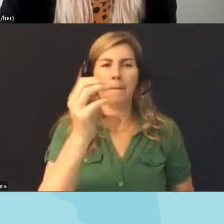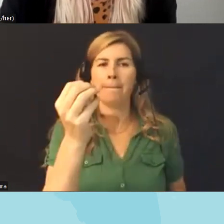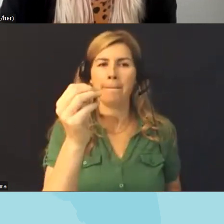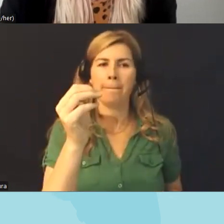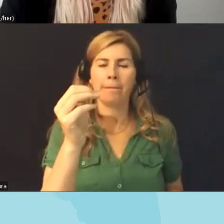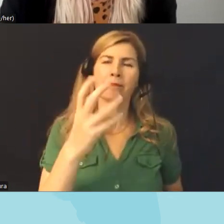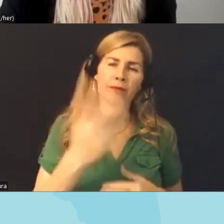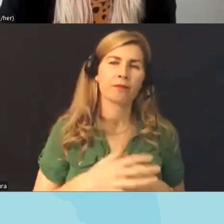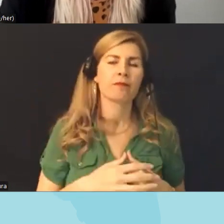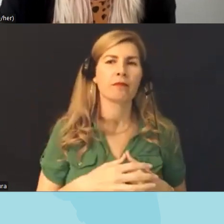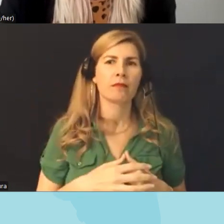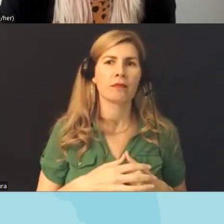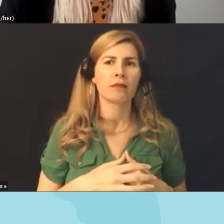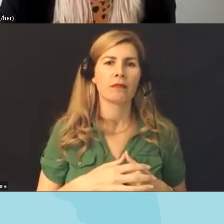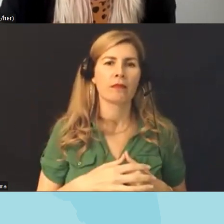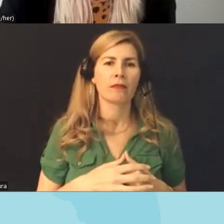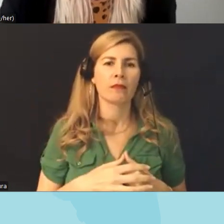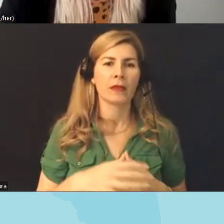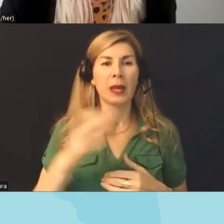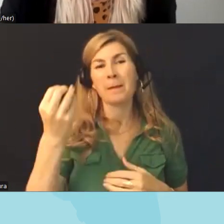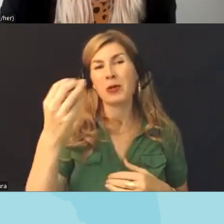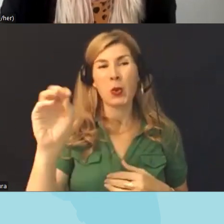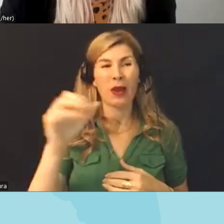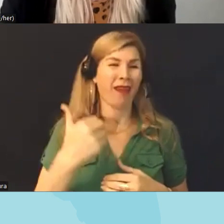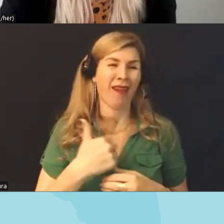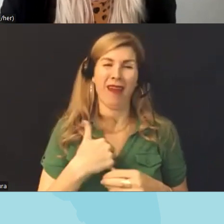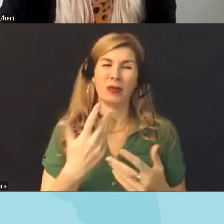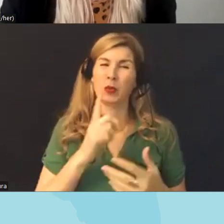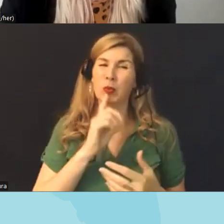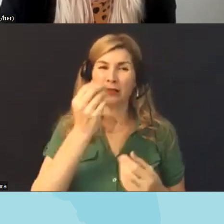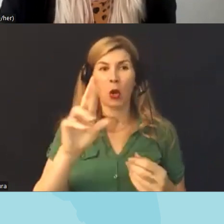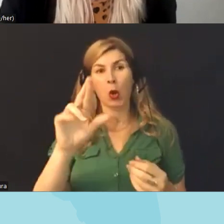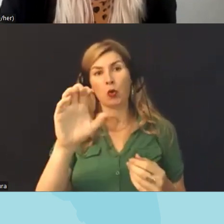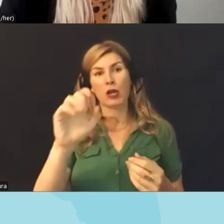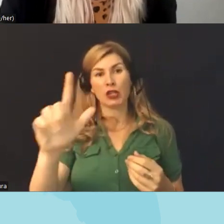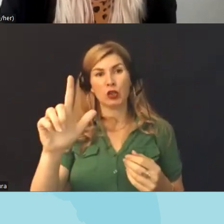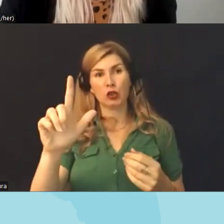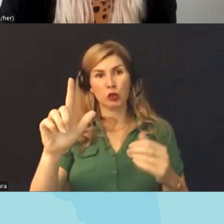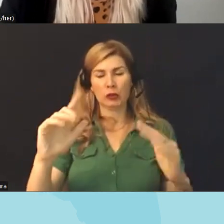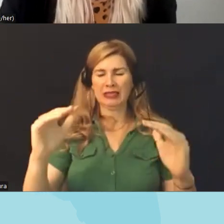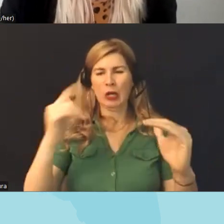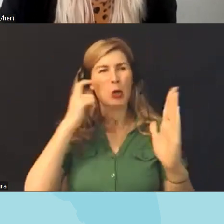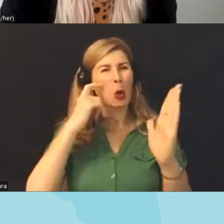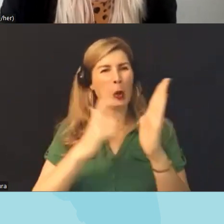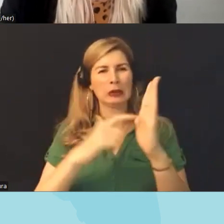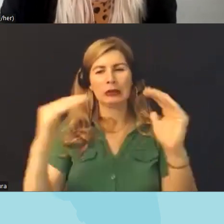has uh the the worst racial disparities uh in the country uh so there's a lot of work to be done we